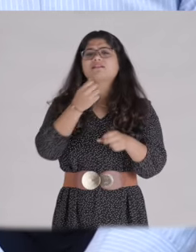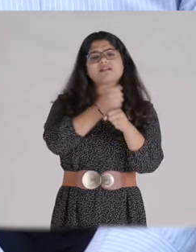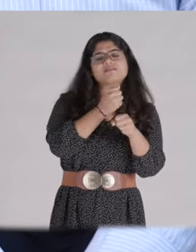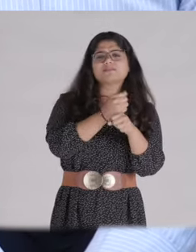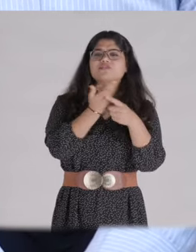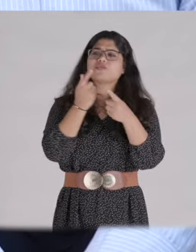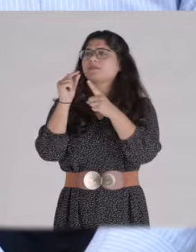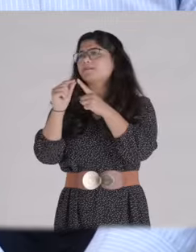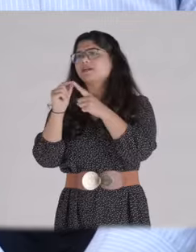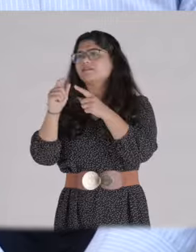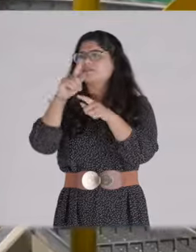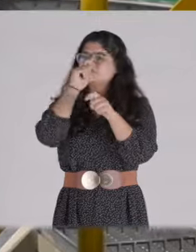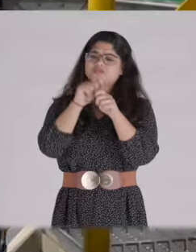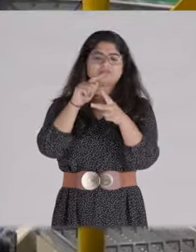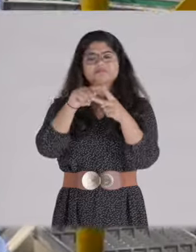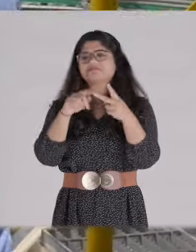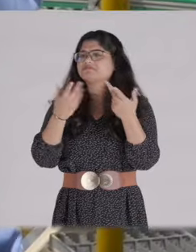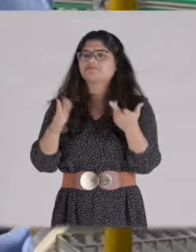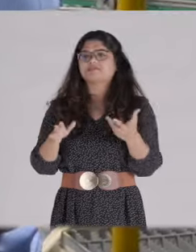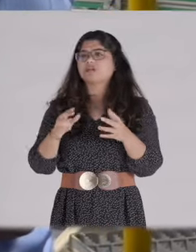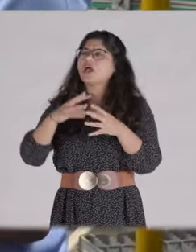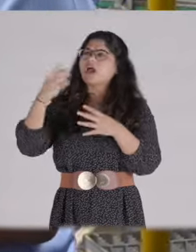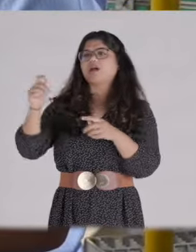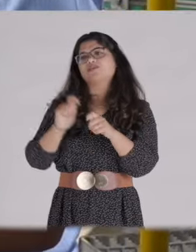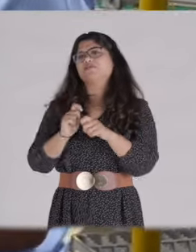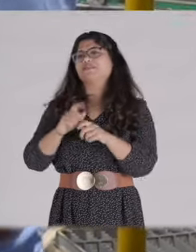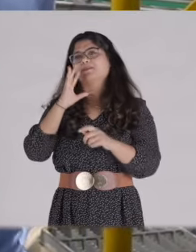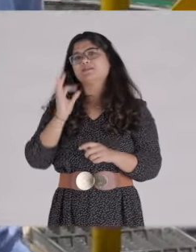Whatever I do, I cannot stay.